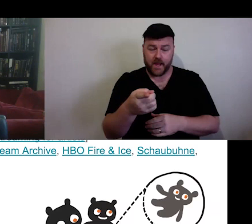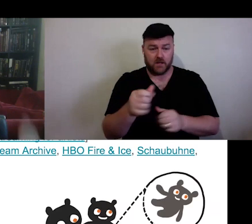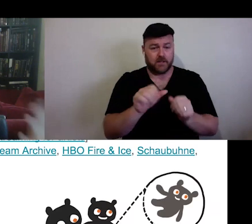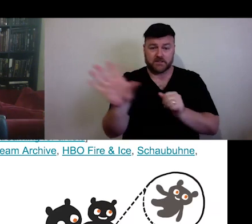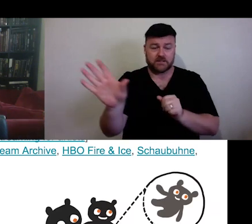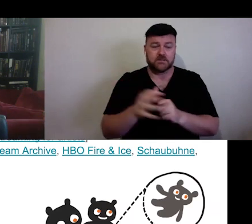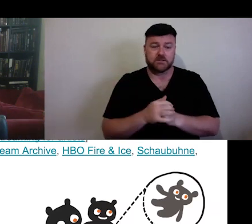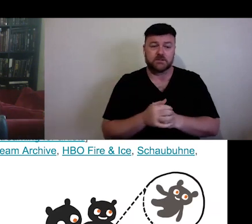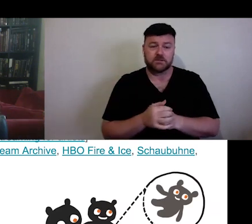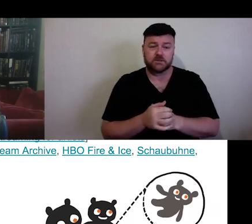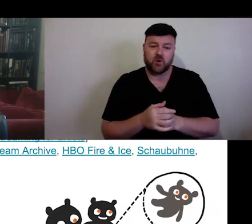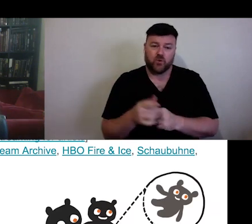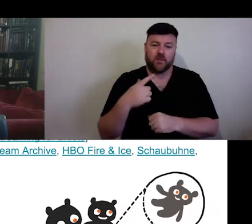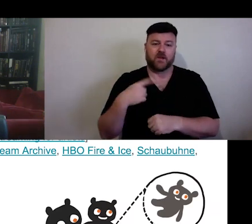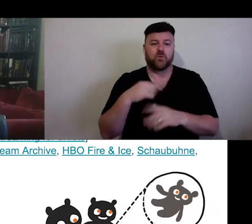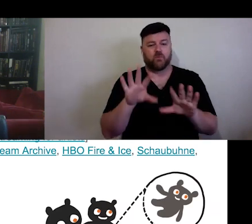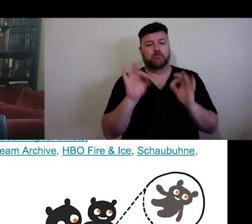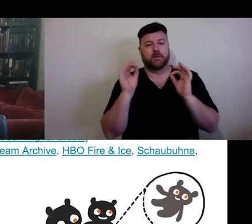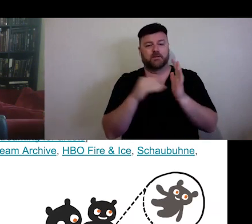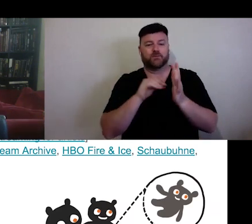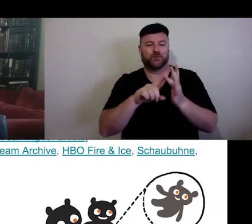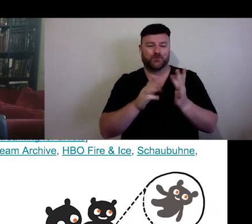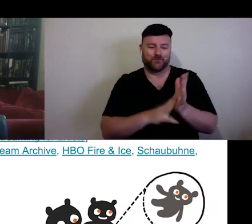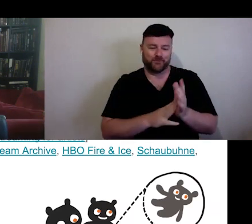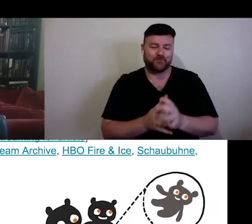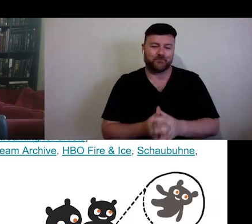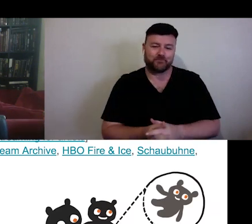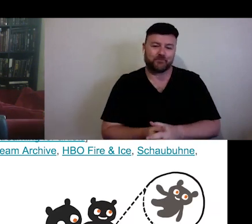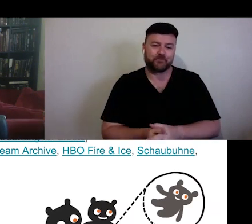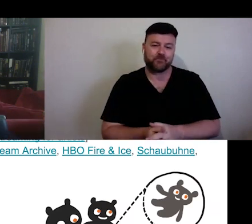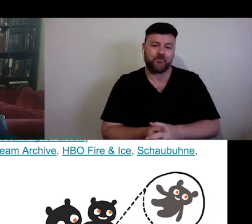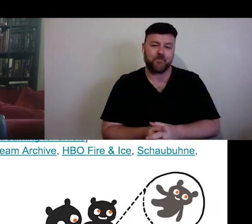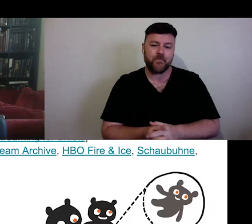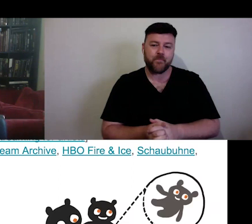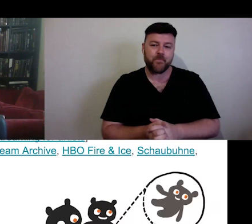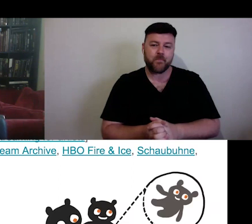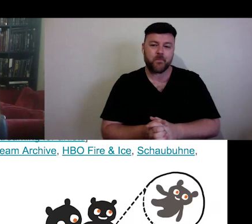So, that is one reason to keep going with that. Thanks, Elliott!